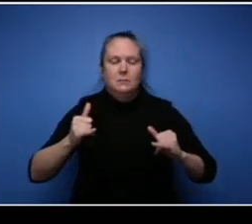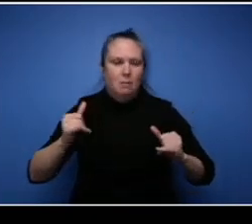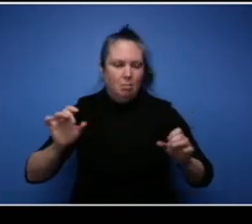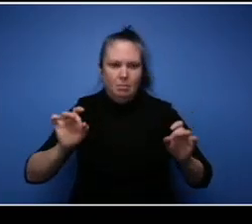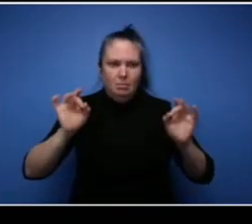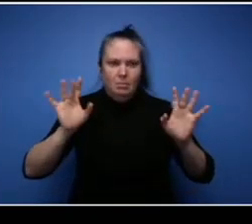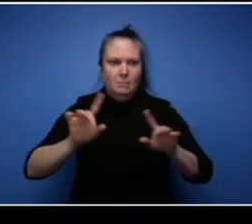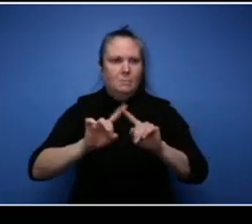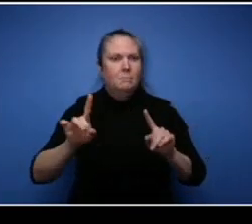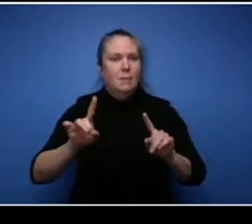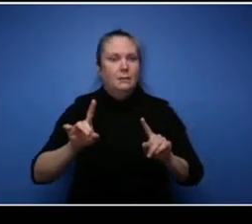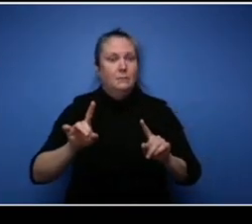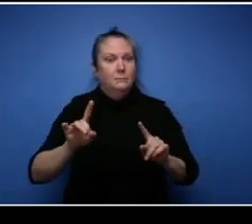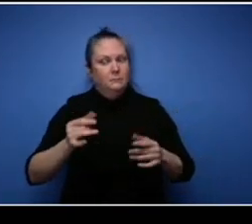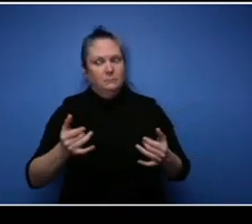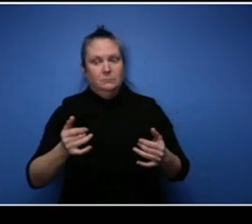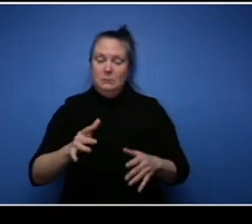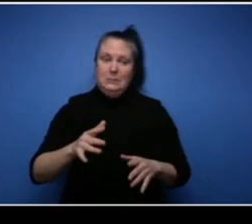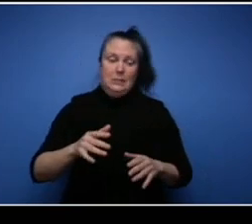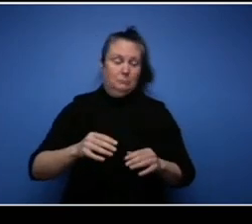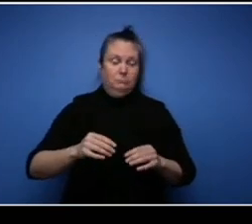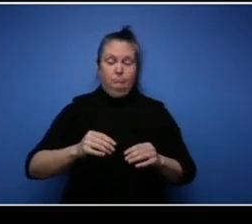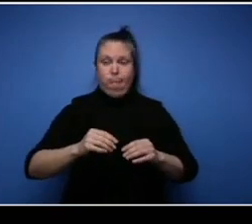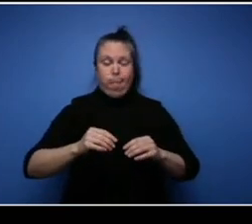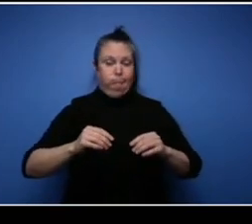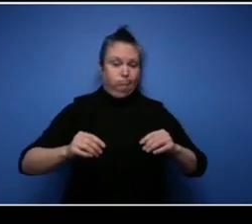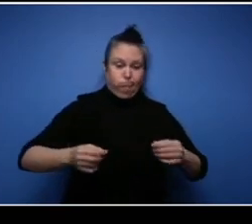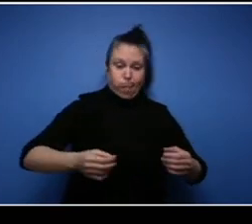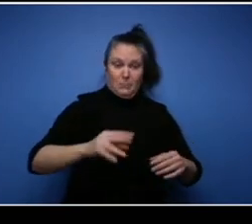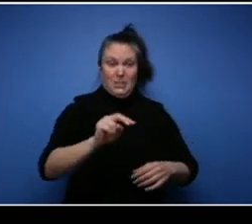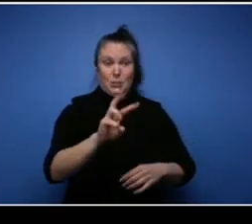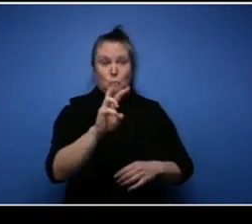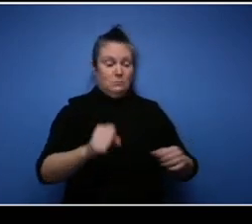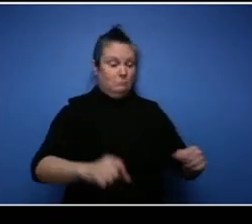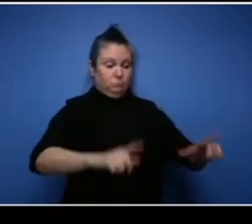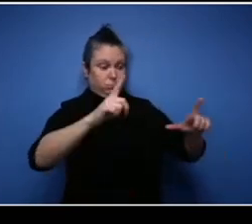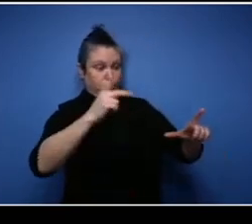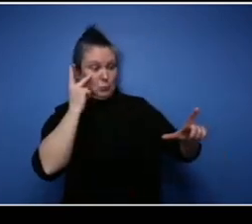in the forefront of uh you know the news and everything. I was taking a lot of pictures